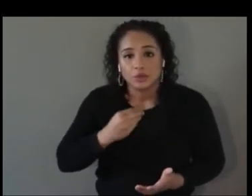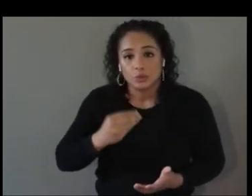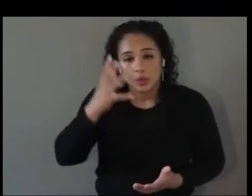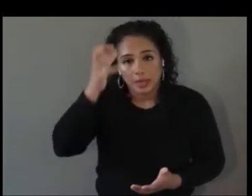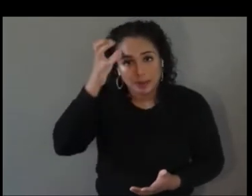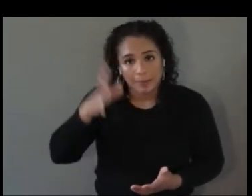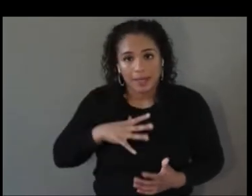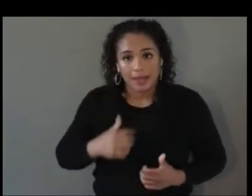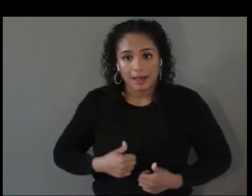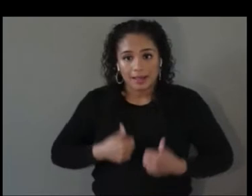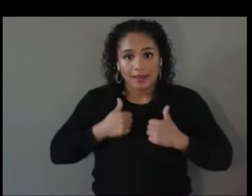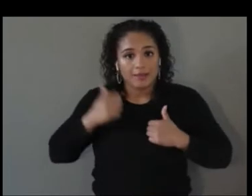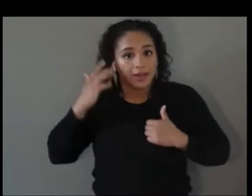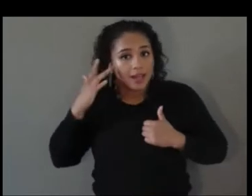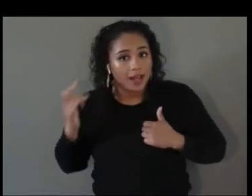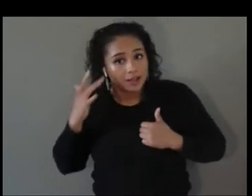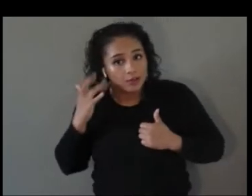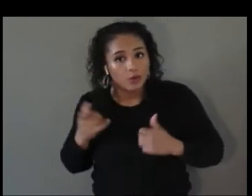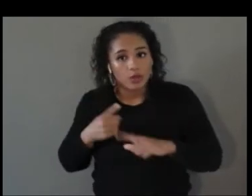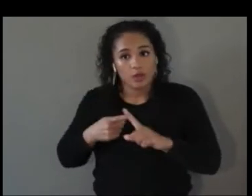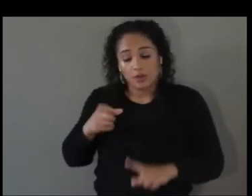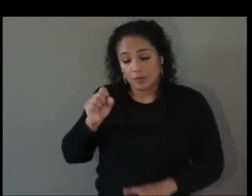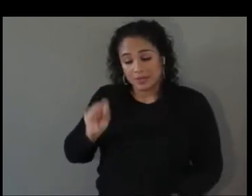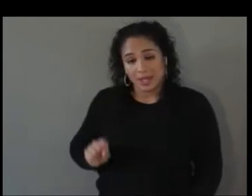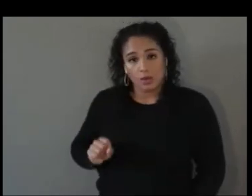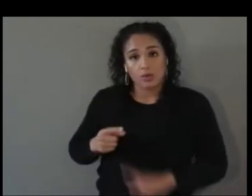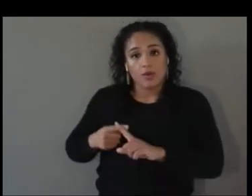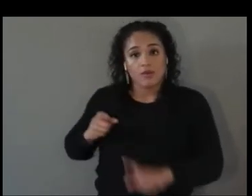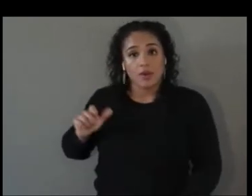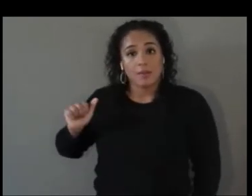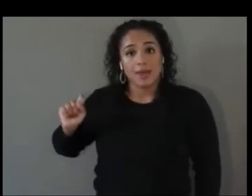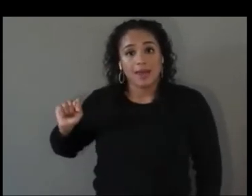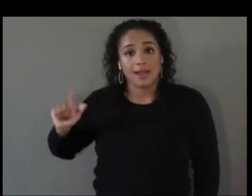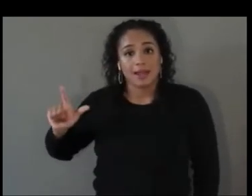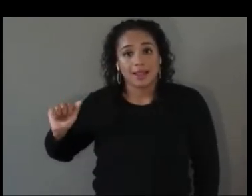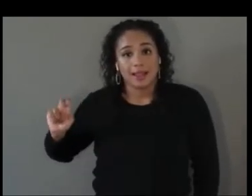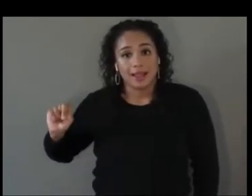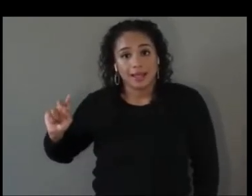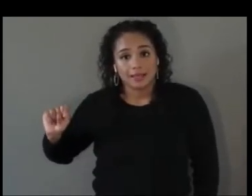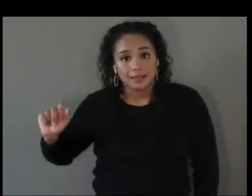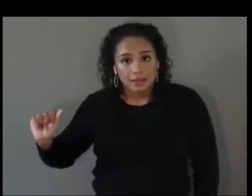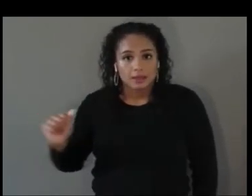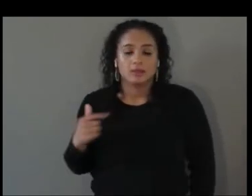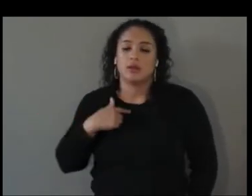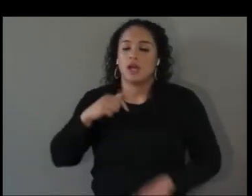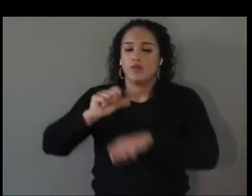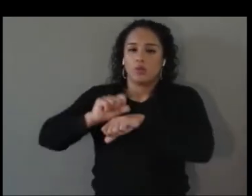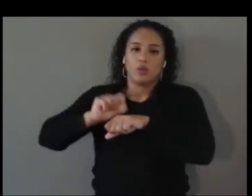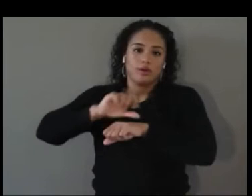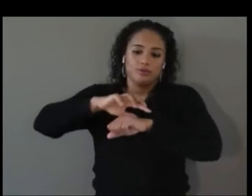I’m from the south from Atlanta. I worked all over the world with previous careers